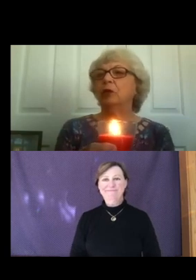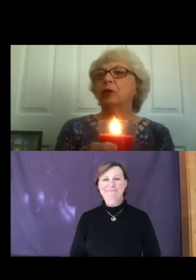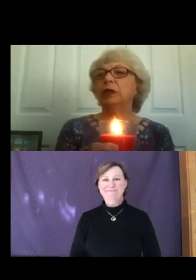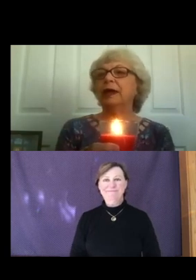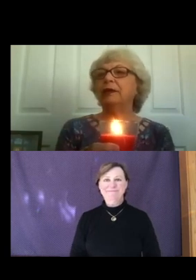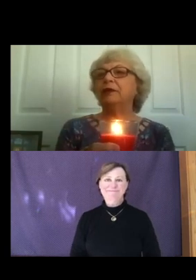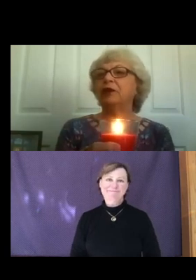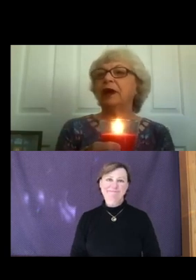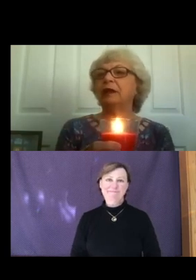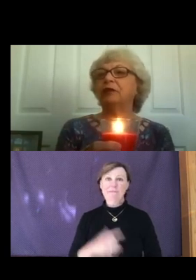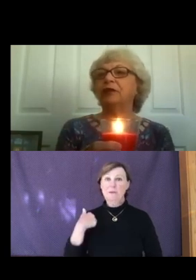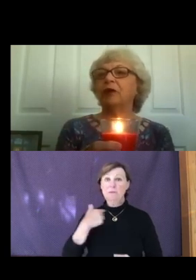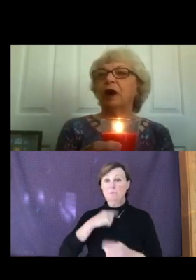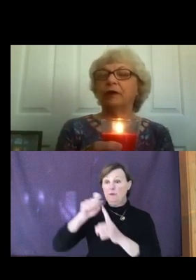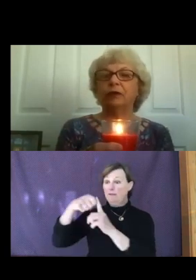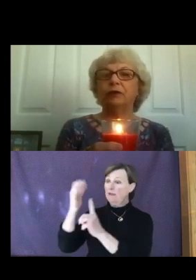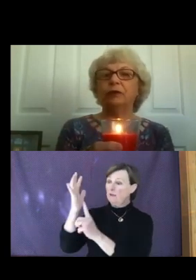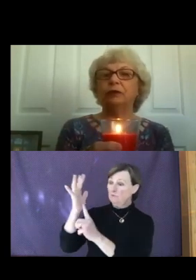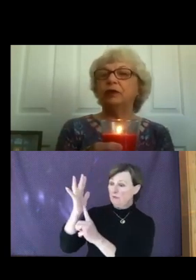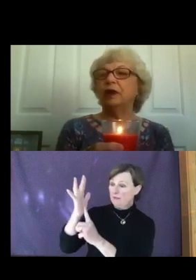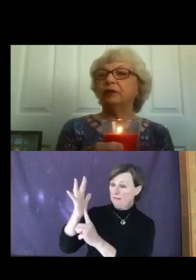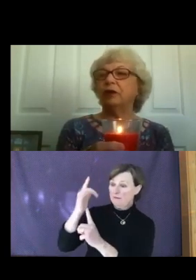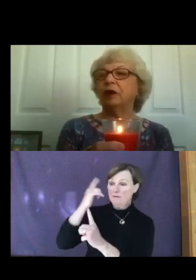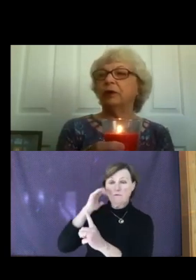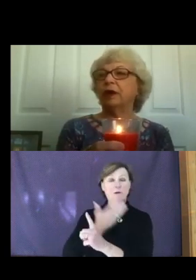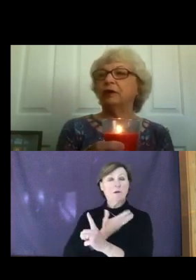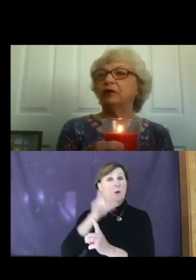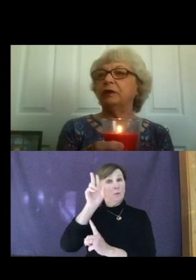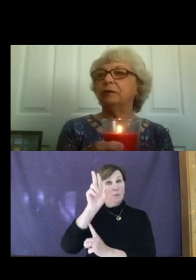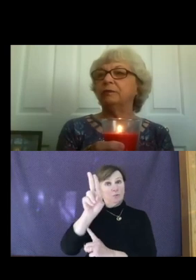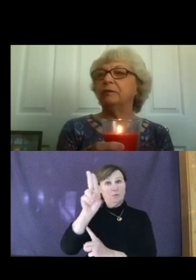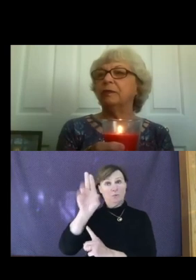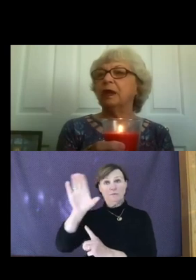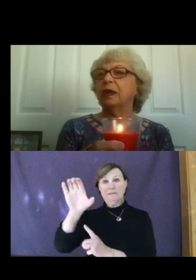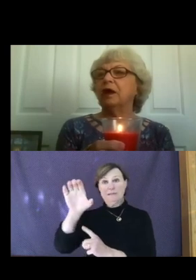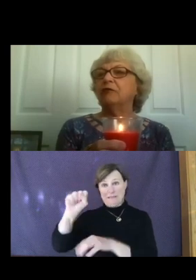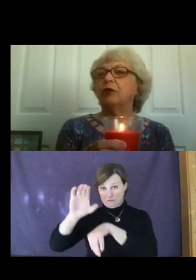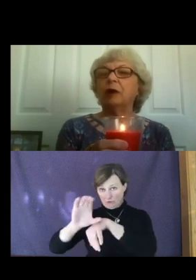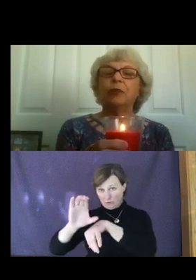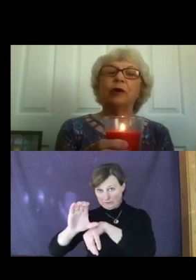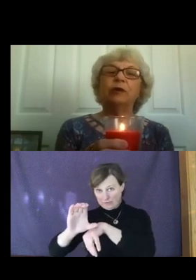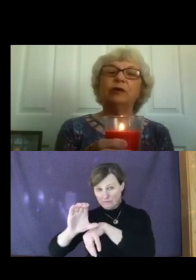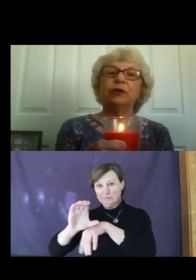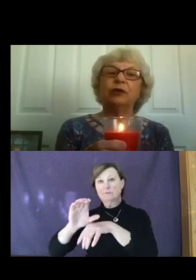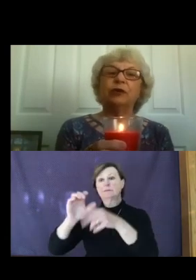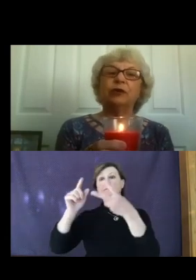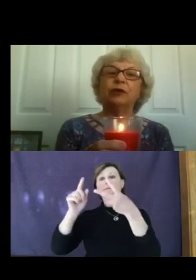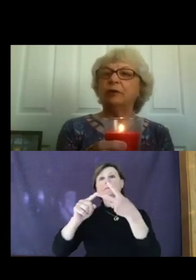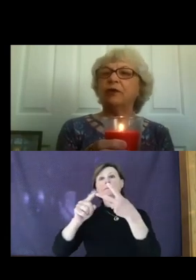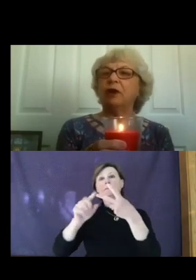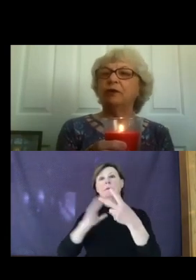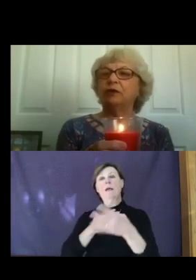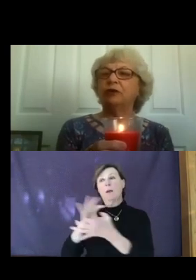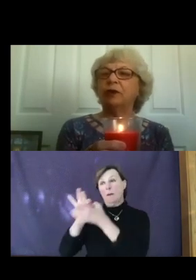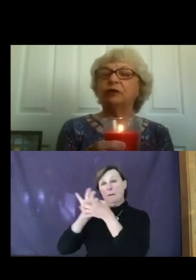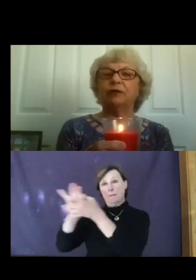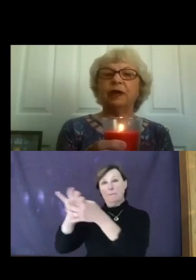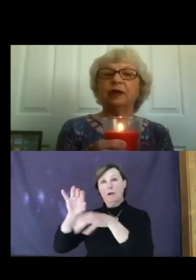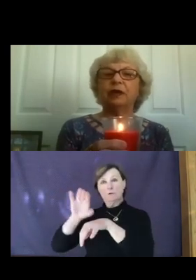We light the chalice for our UUCS Congregation, for our partner church in Simenfalva, Transylvania,